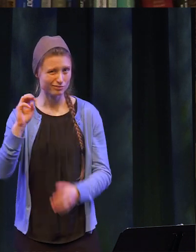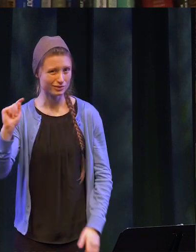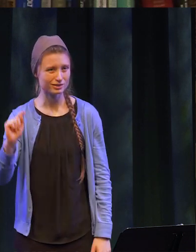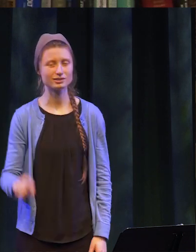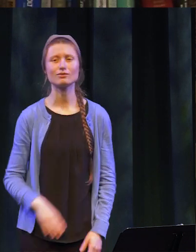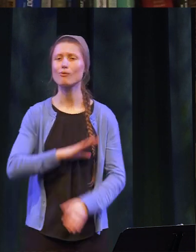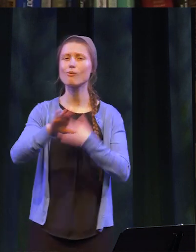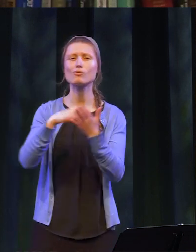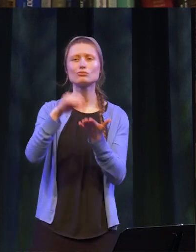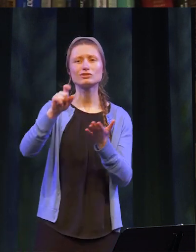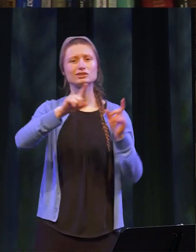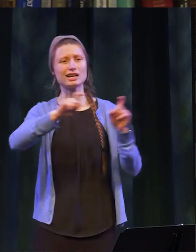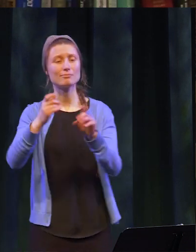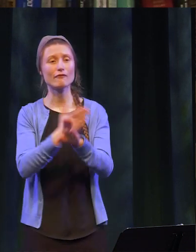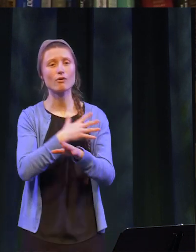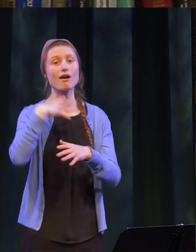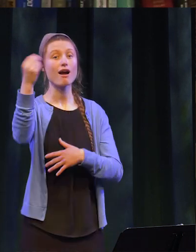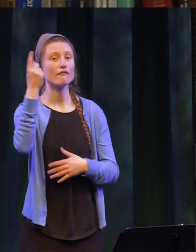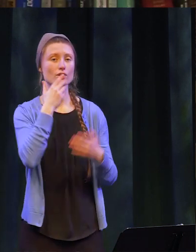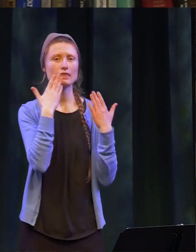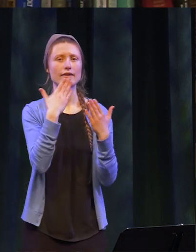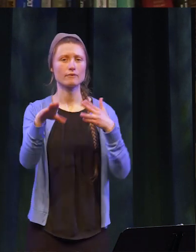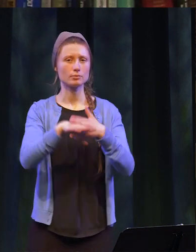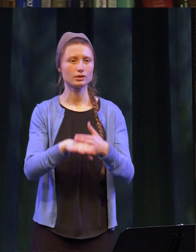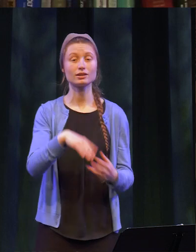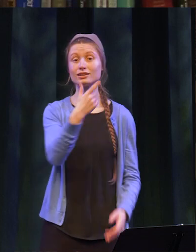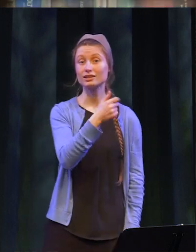all students had to be tested before leaving for thanksgiving break. And Darion Hunt from